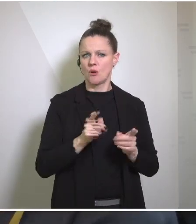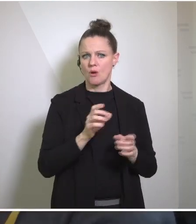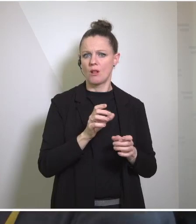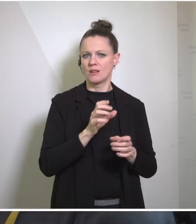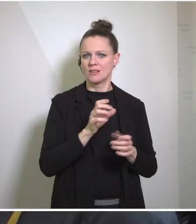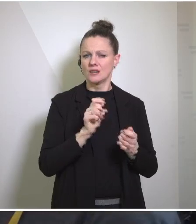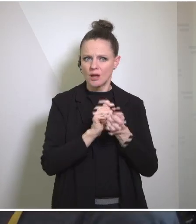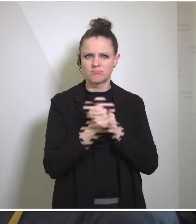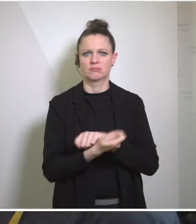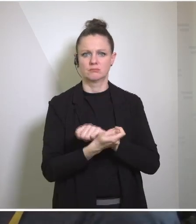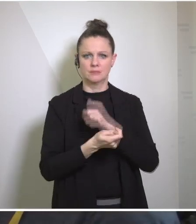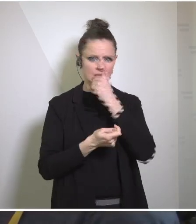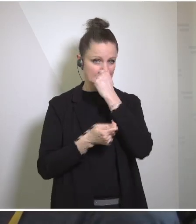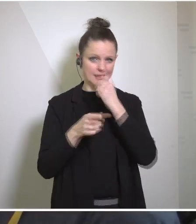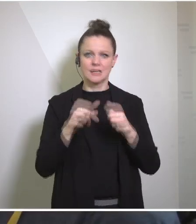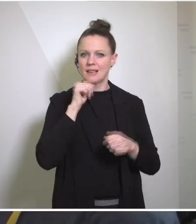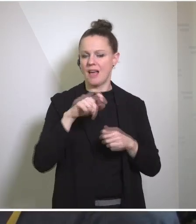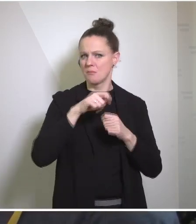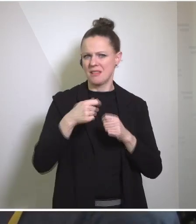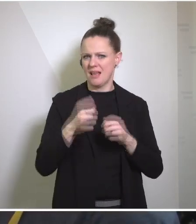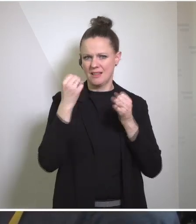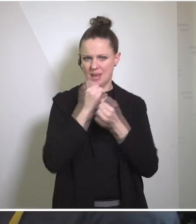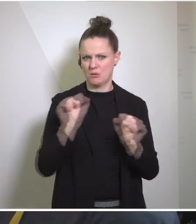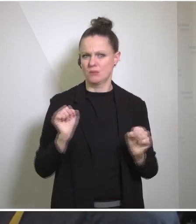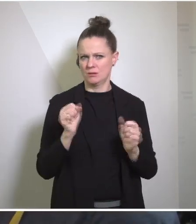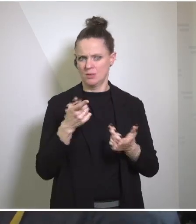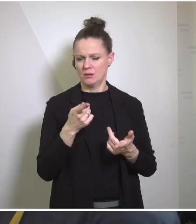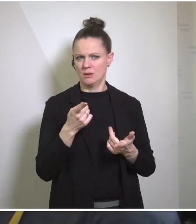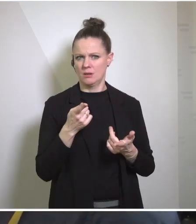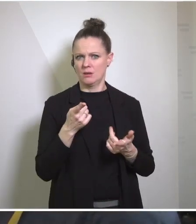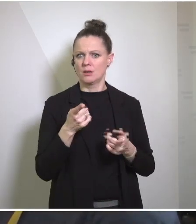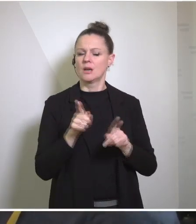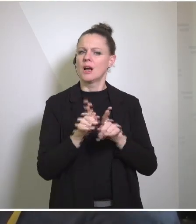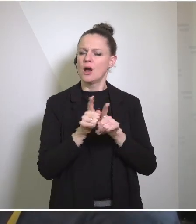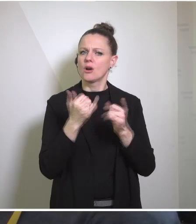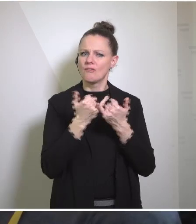they're not a banana republic. What do you make of this broader deterioration in ties, and have